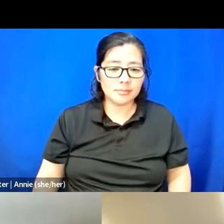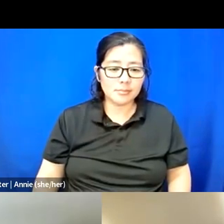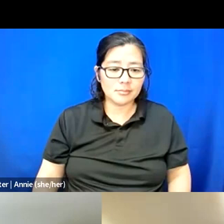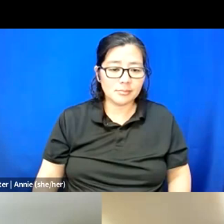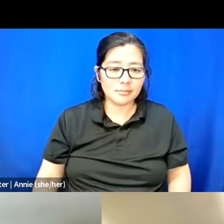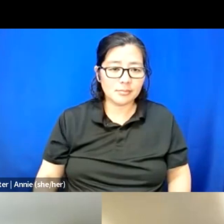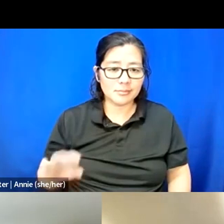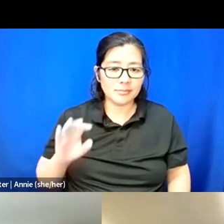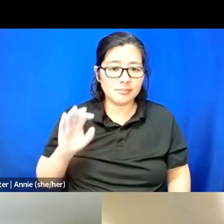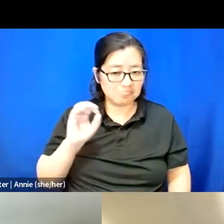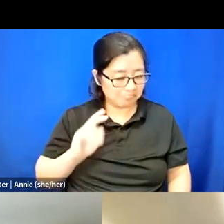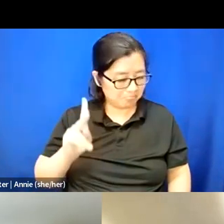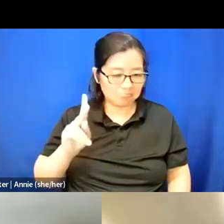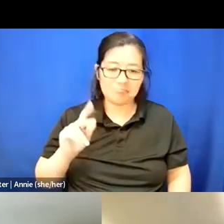OK. So -- I'll jump in.